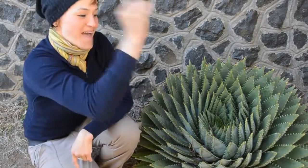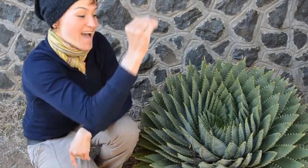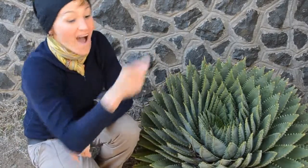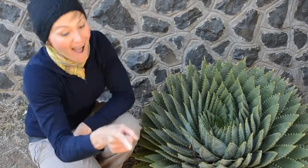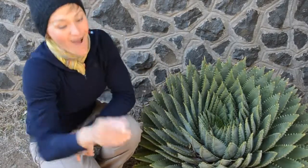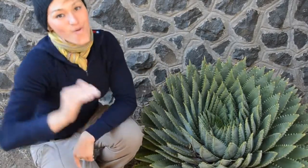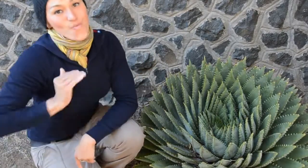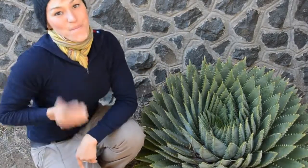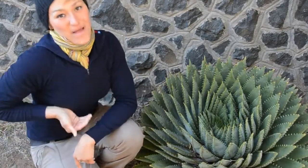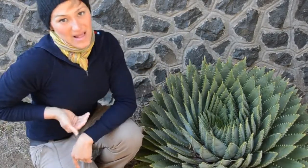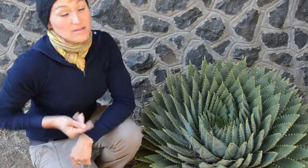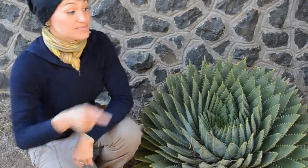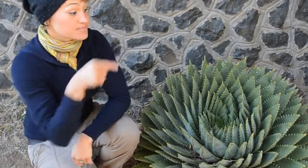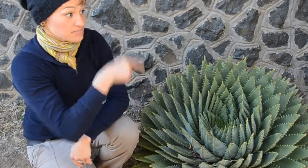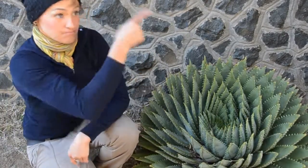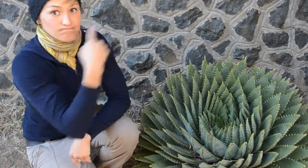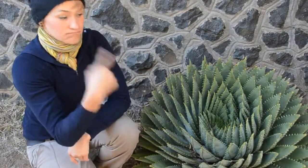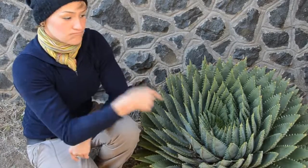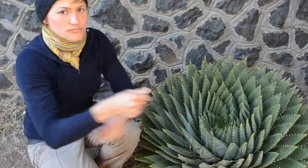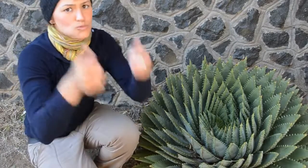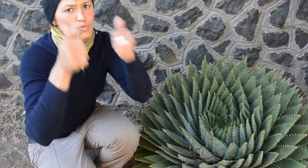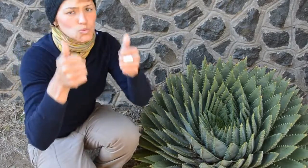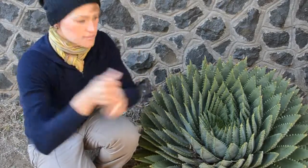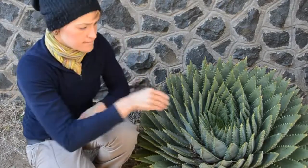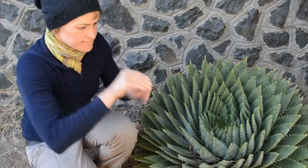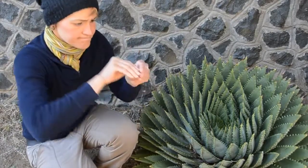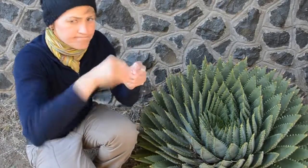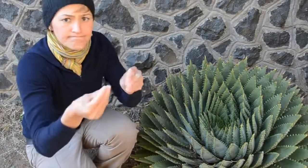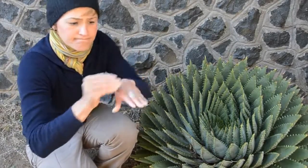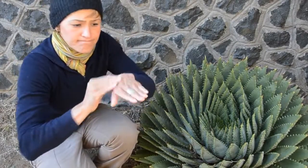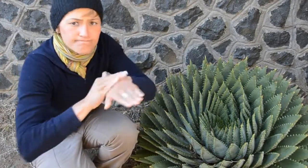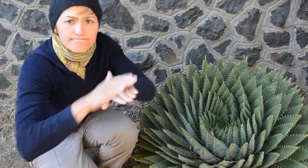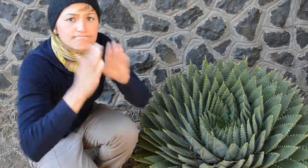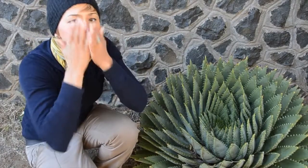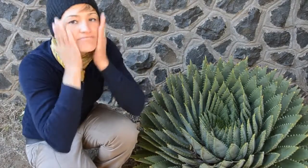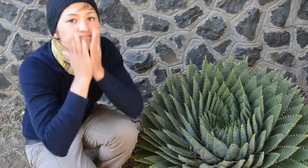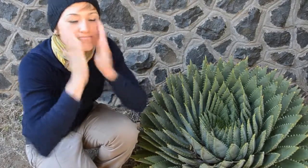The next time I see this plant, I will be able to identify whether it’s a female or male.